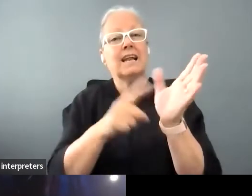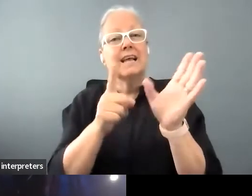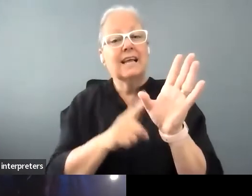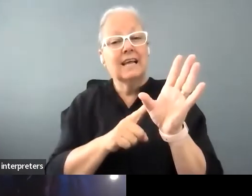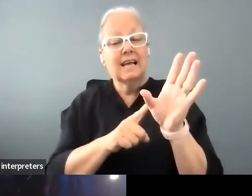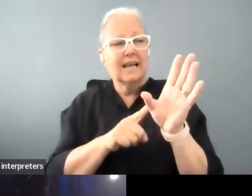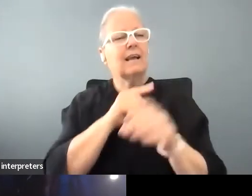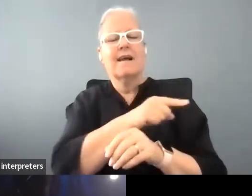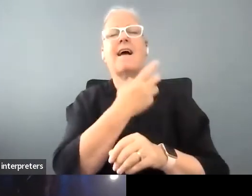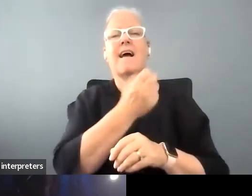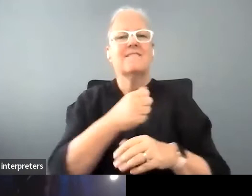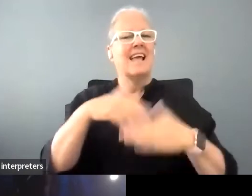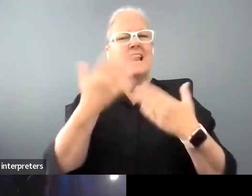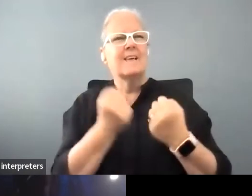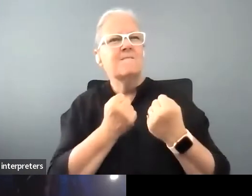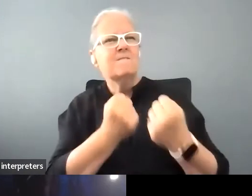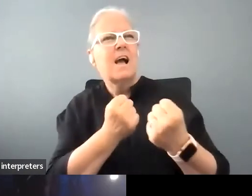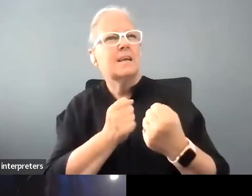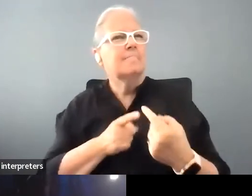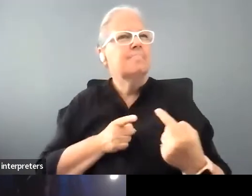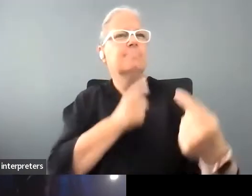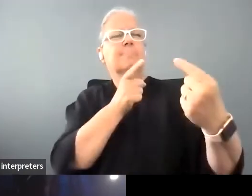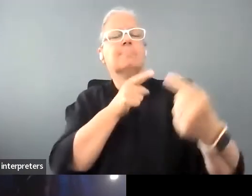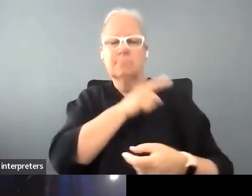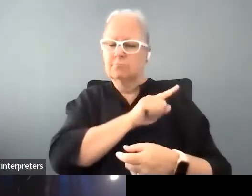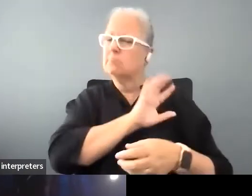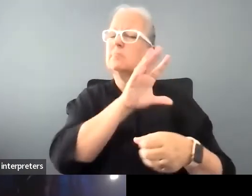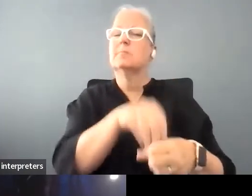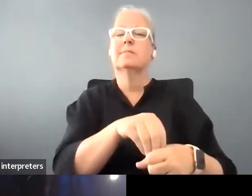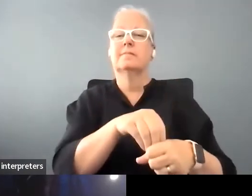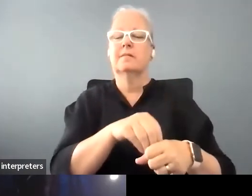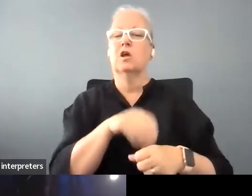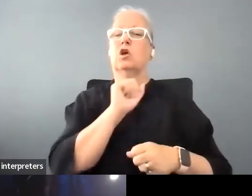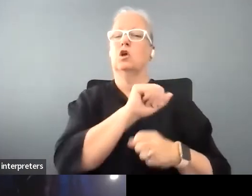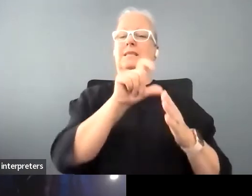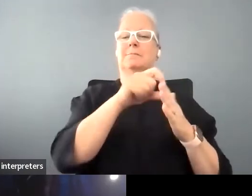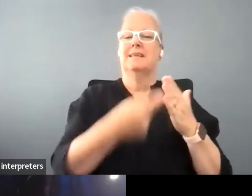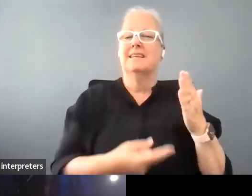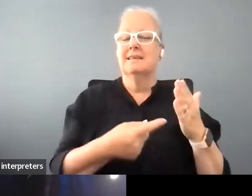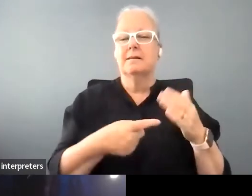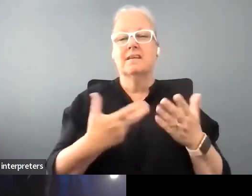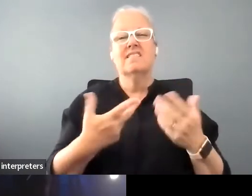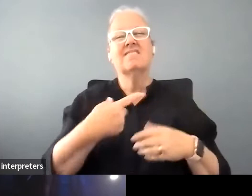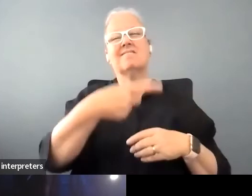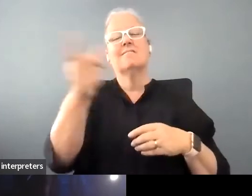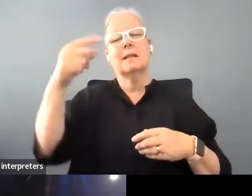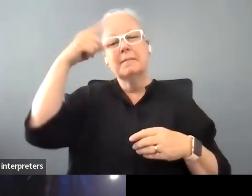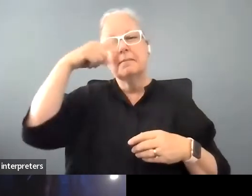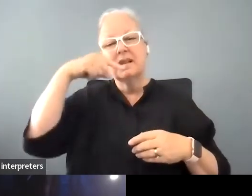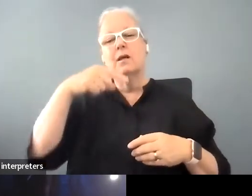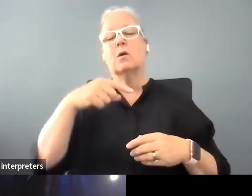and I think her disability was a kind of you know, people wanted to make minimalize her in